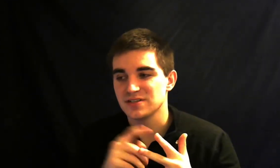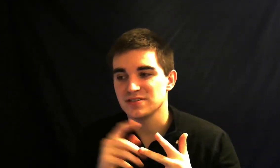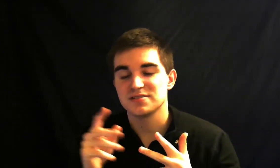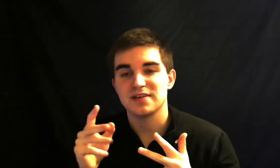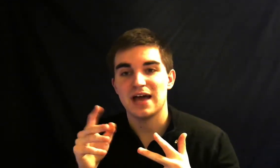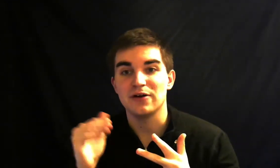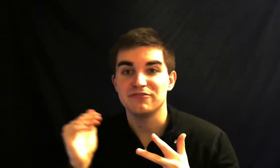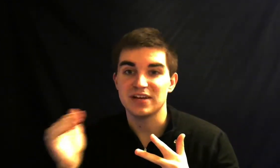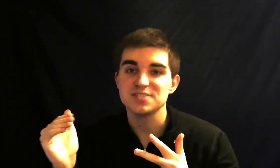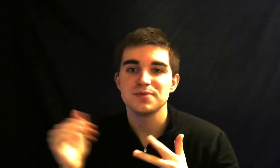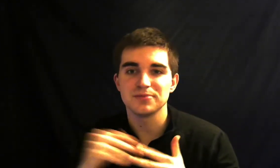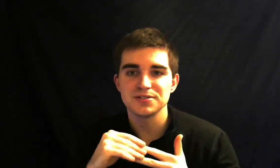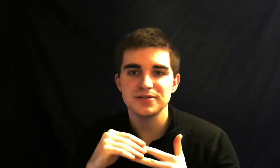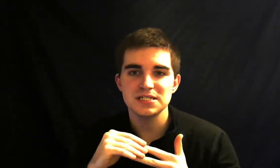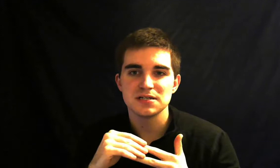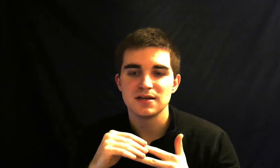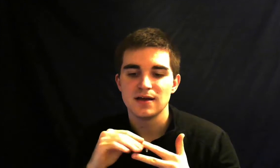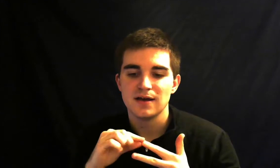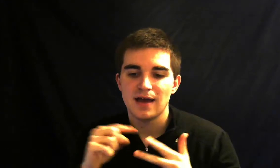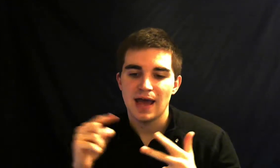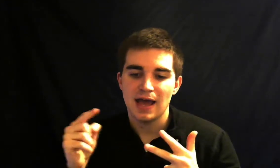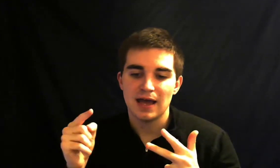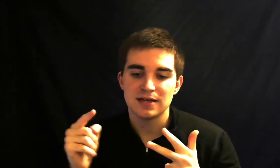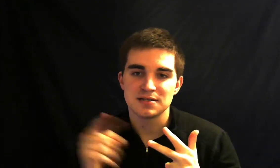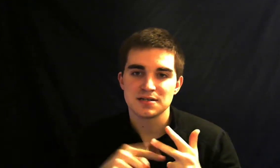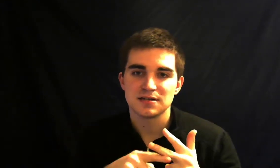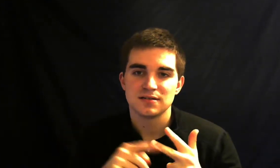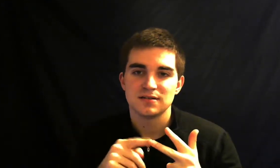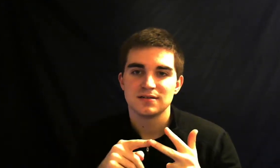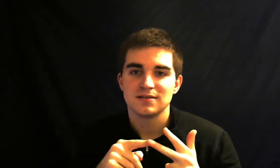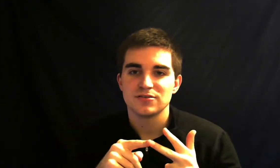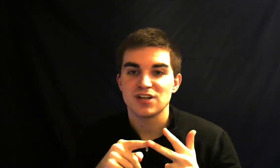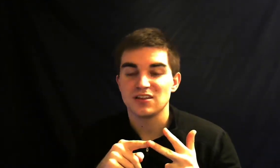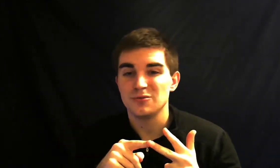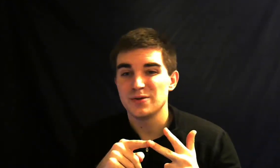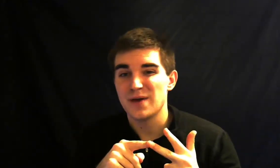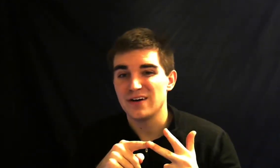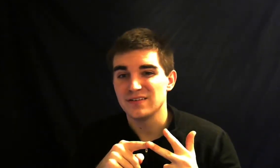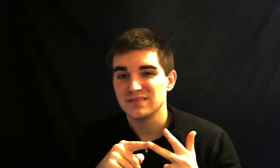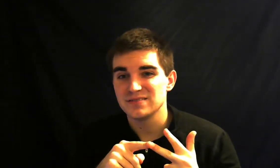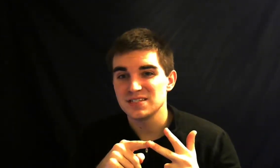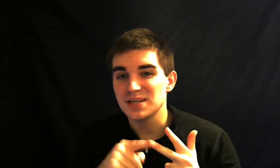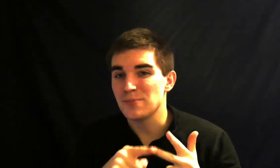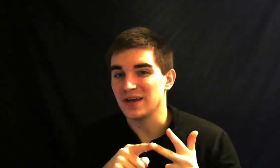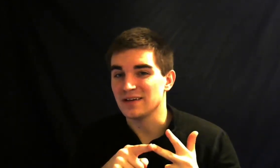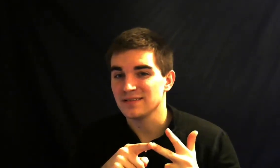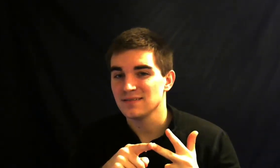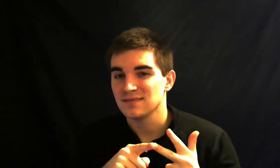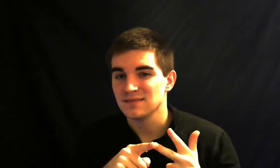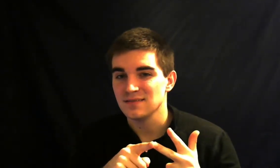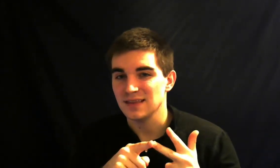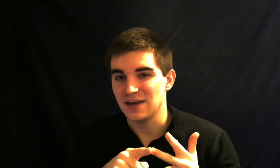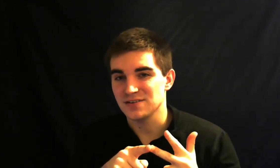how advanced people do it and I talked a little bit about skipping letters and